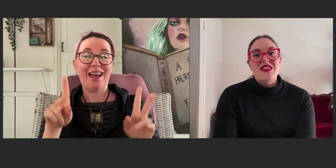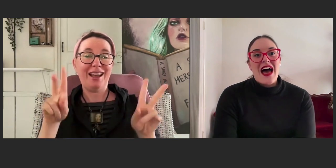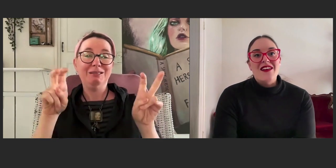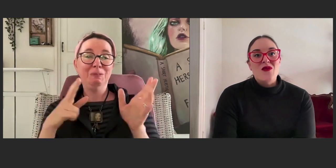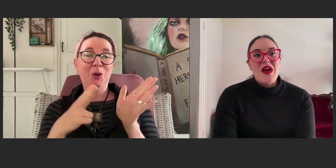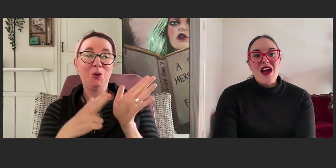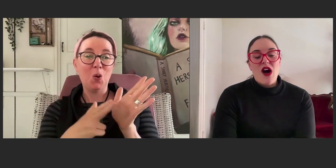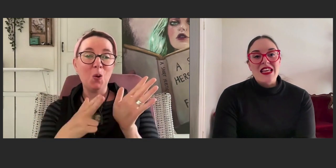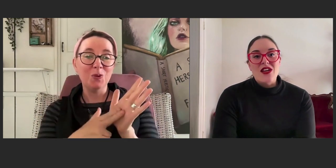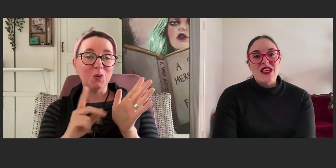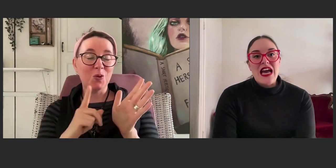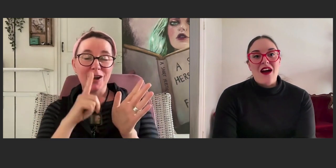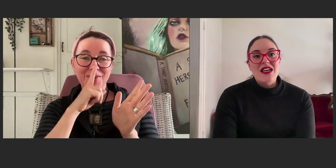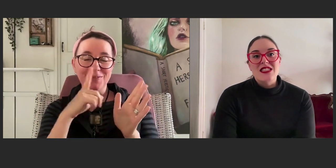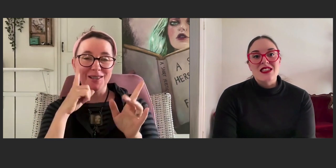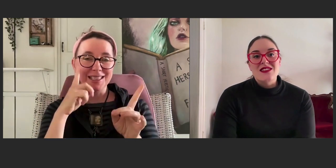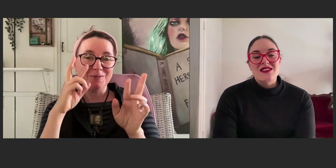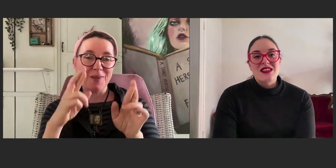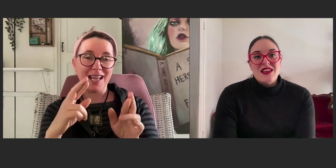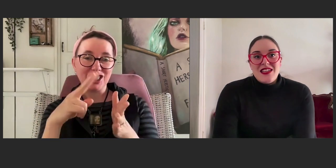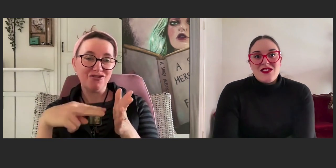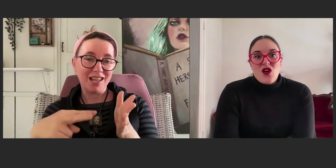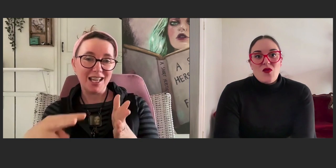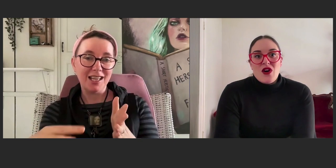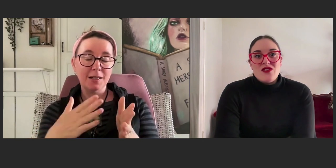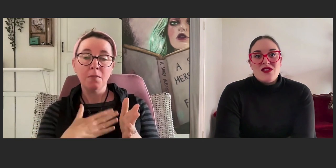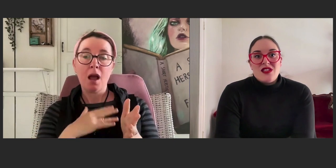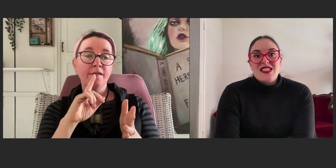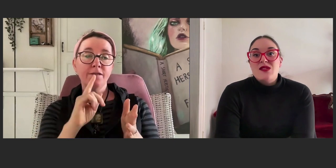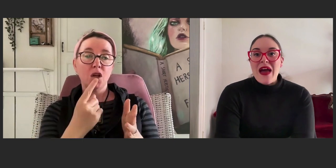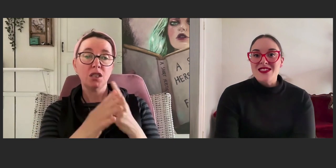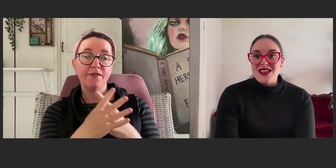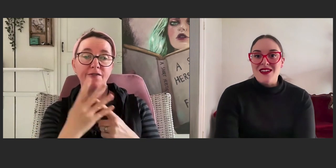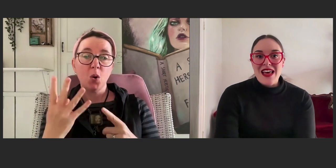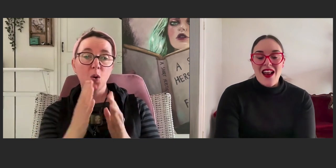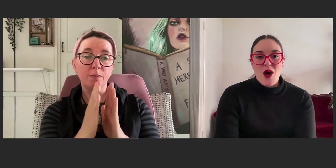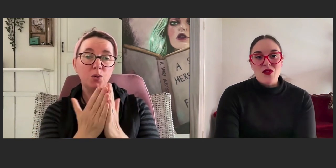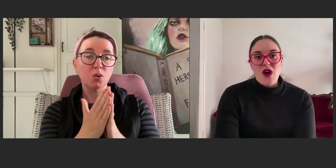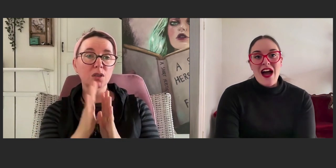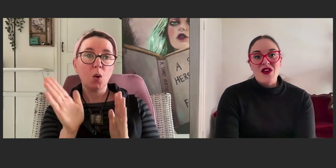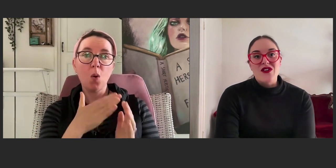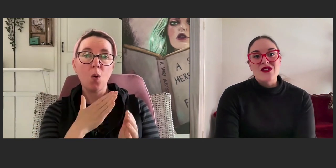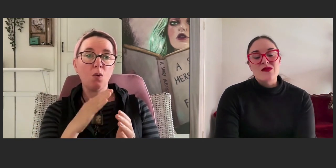that when I write hearing characters, it's almost expected that I would write those,